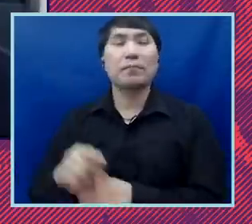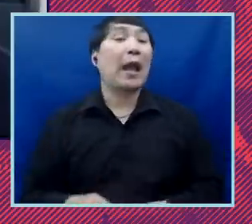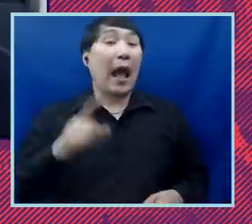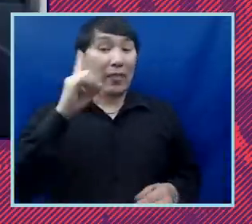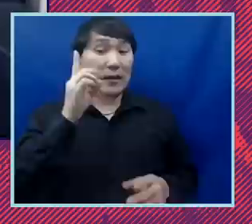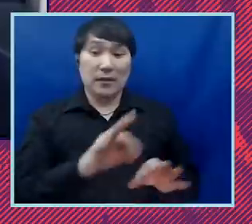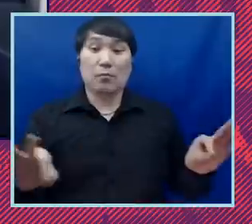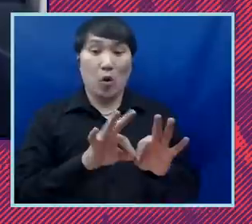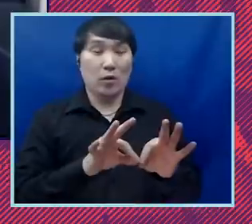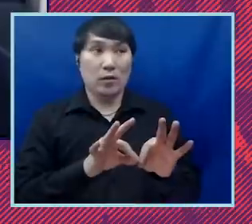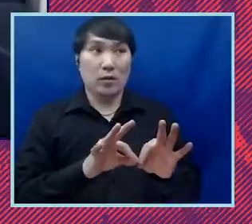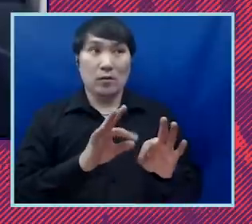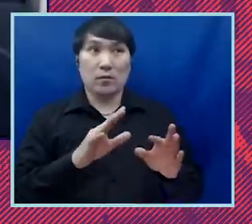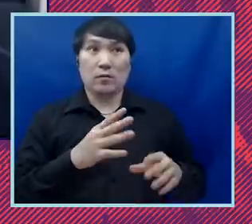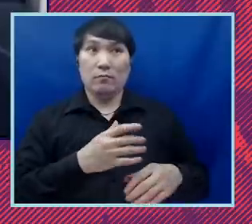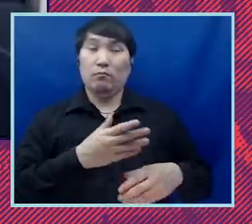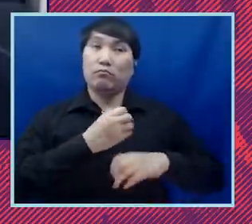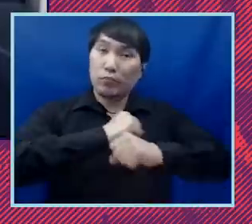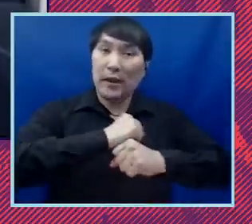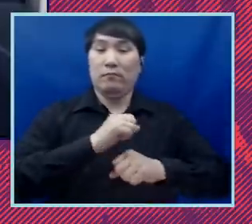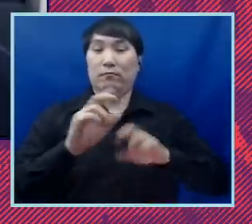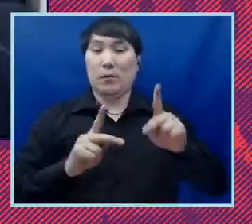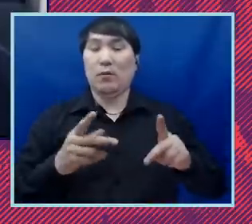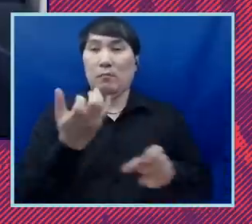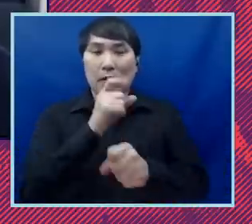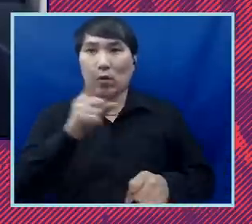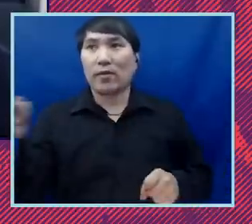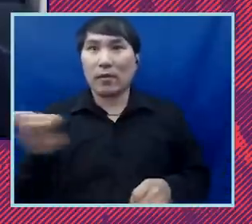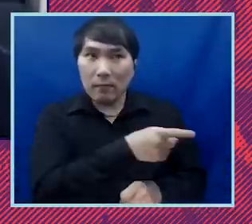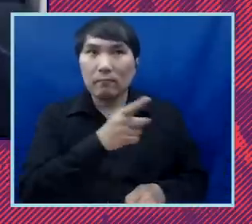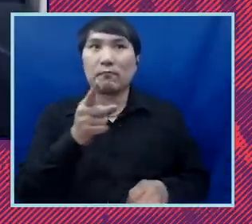safeguarding equality in the twenty-first century for people to have access to two basic services,